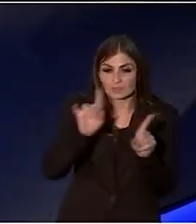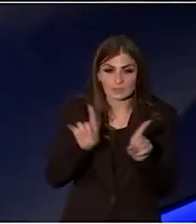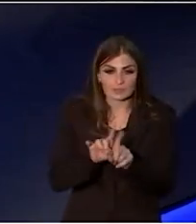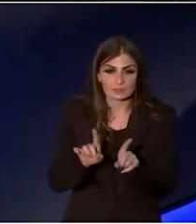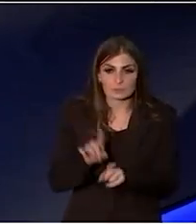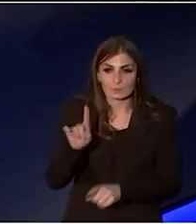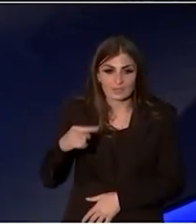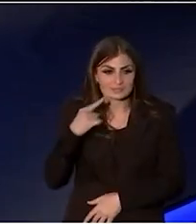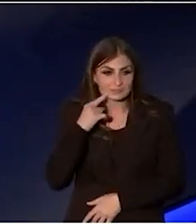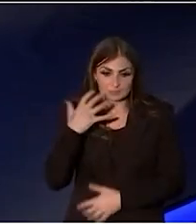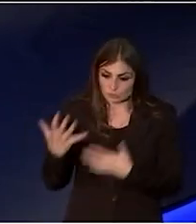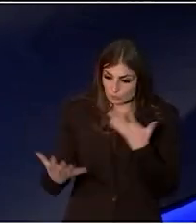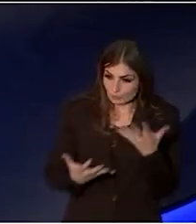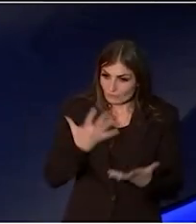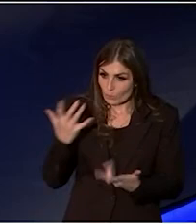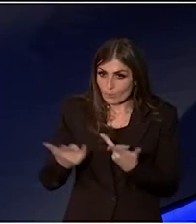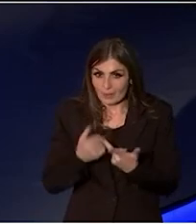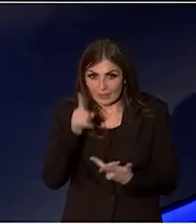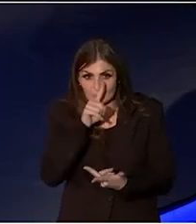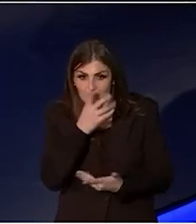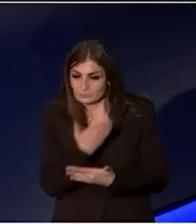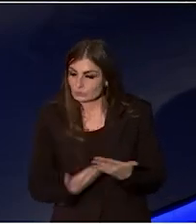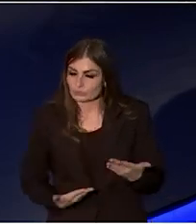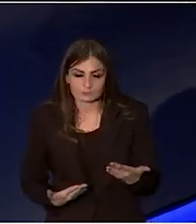to perform other people's stories,